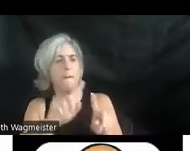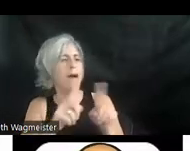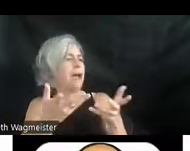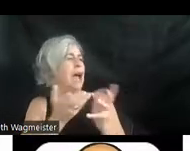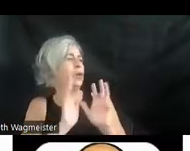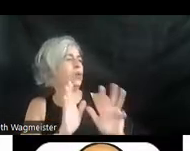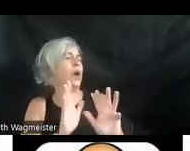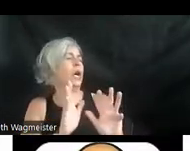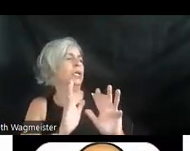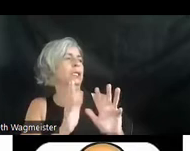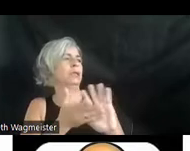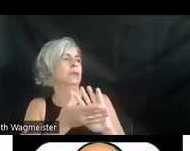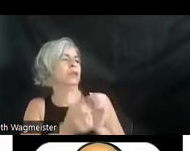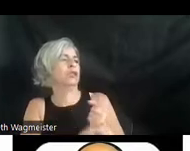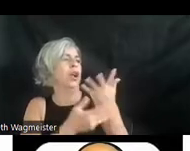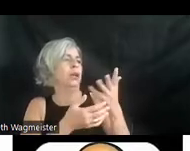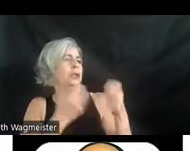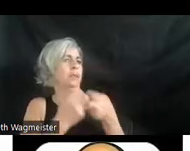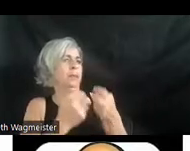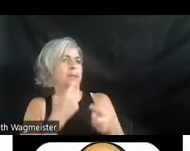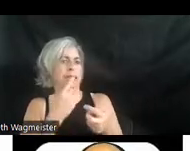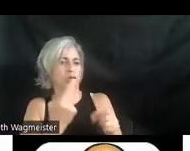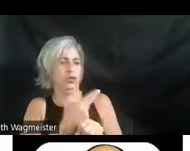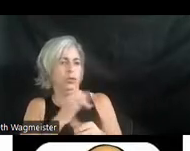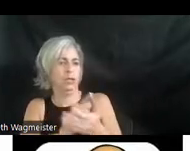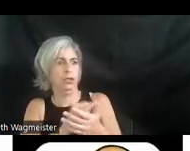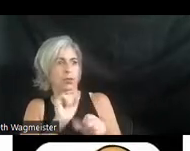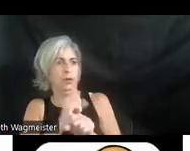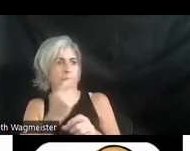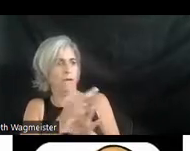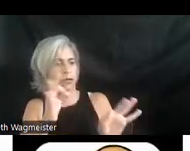in a problem there with saying oh you can use his work for free, that kind of thing.